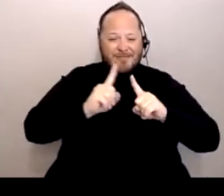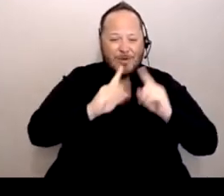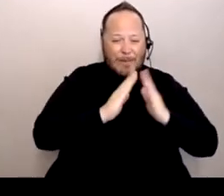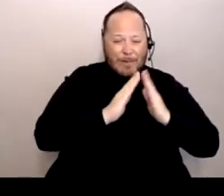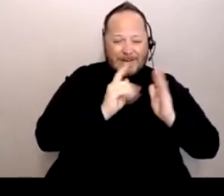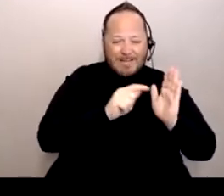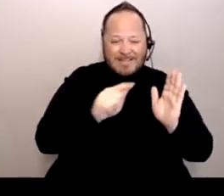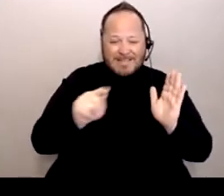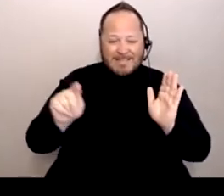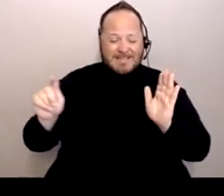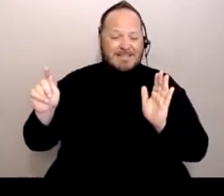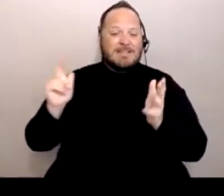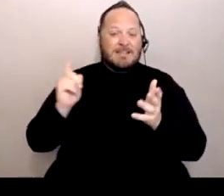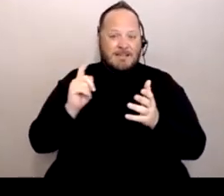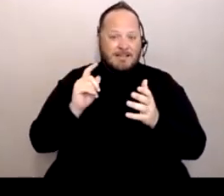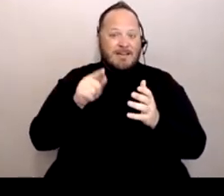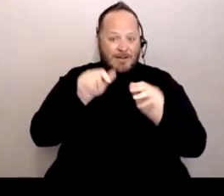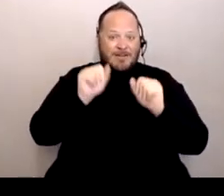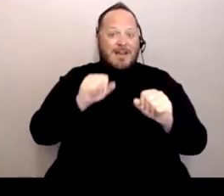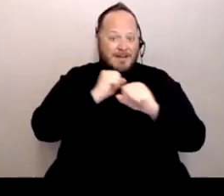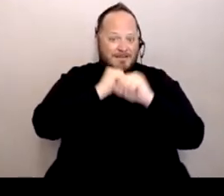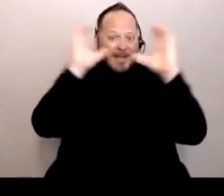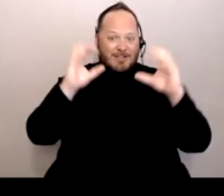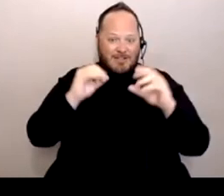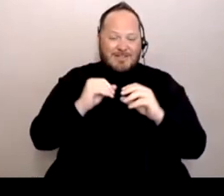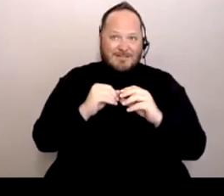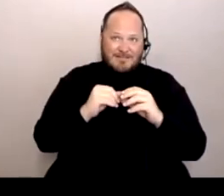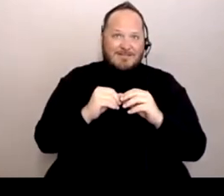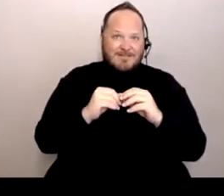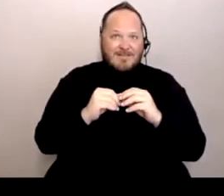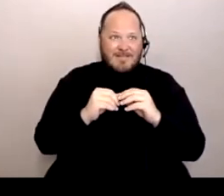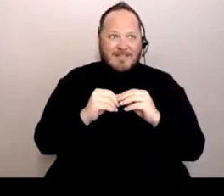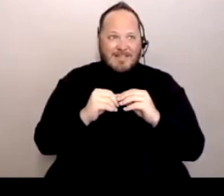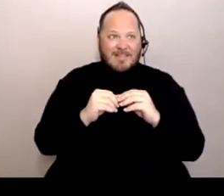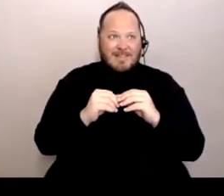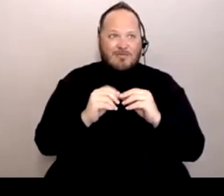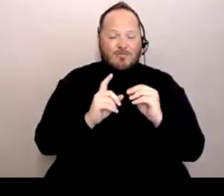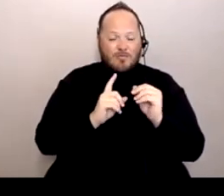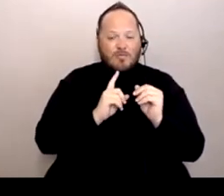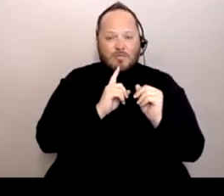And so if you can imagine, it really becomes a little bit more difficult